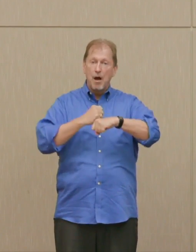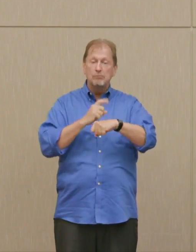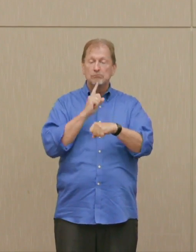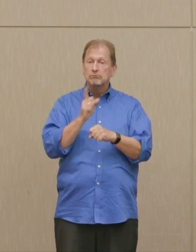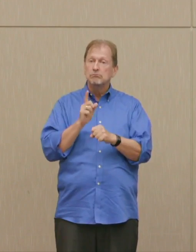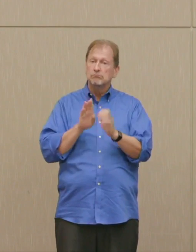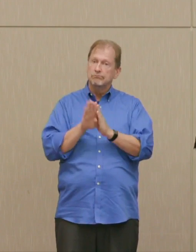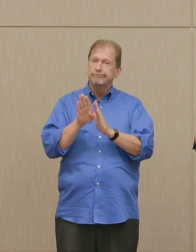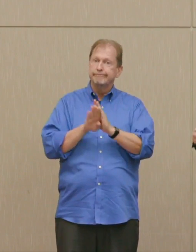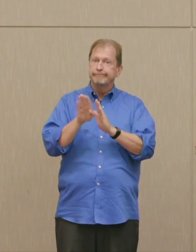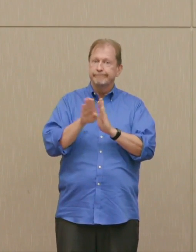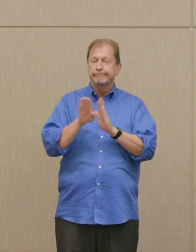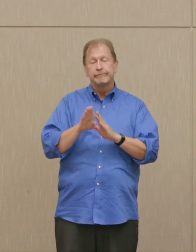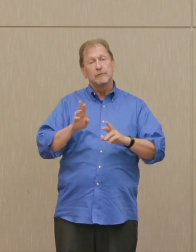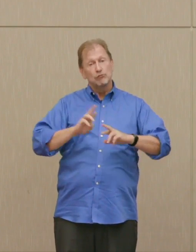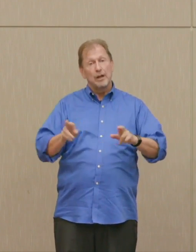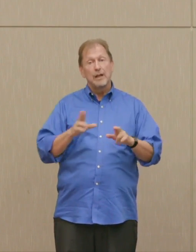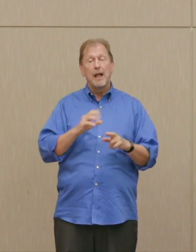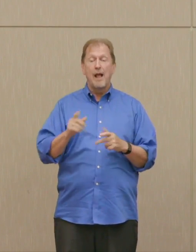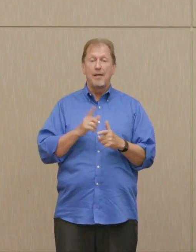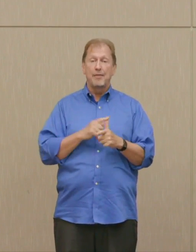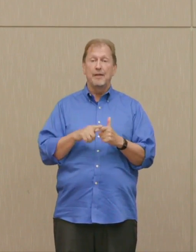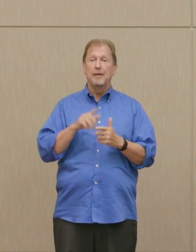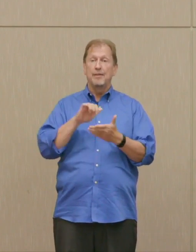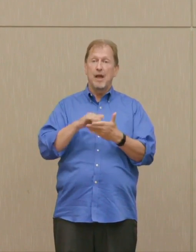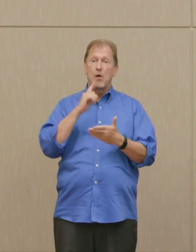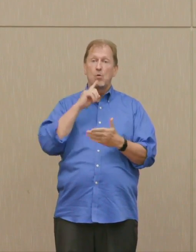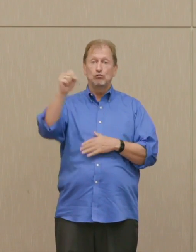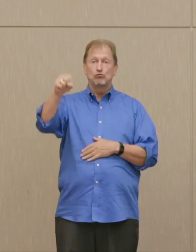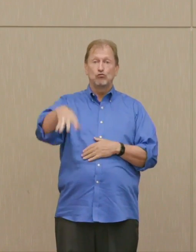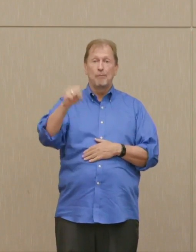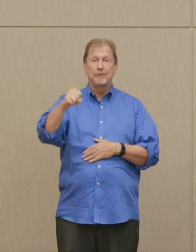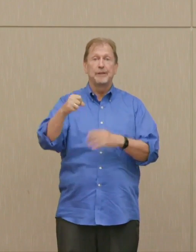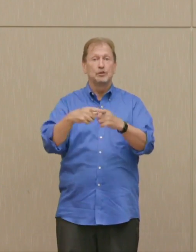It certainly preceded the end of the war by a matter of a week or two.